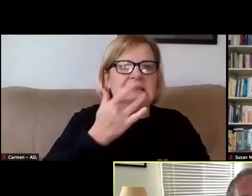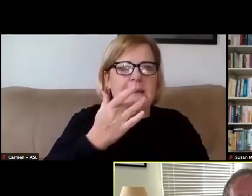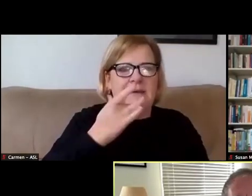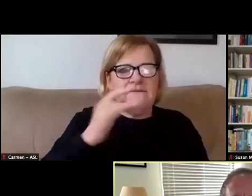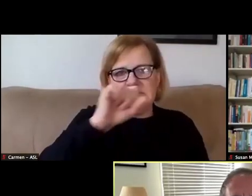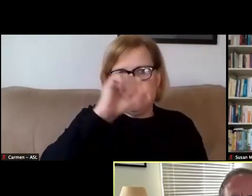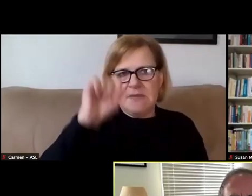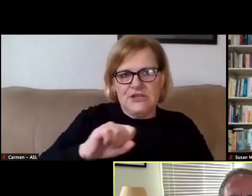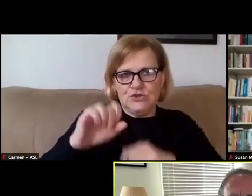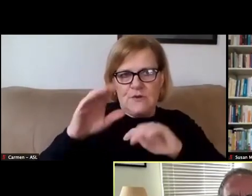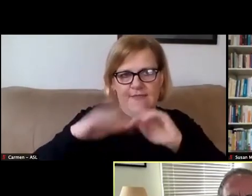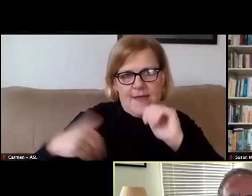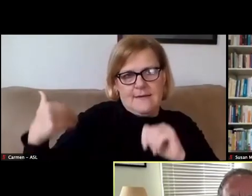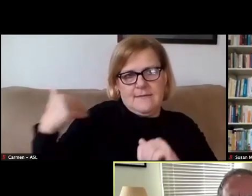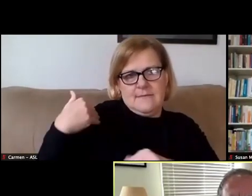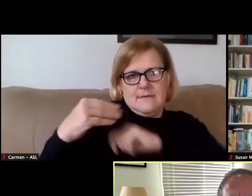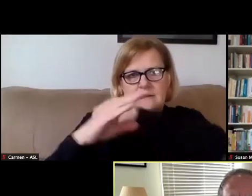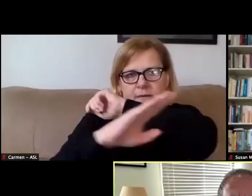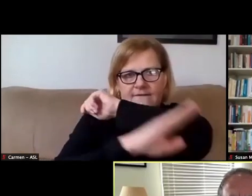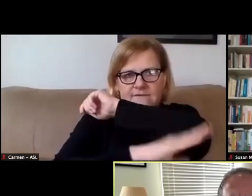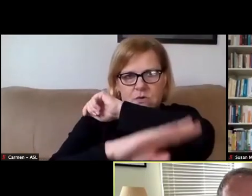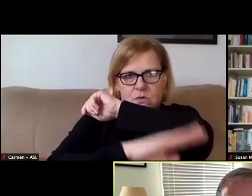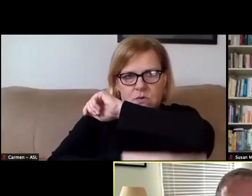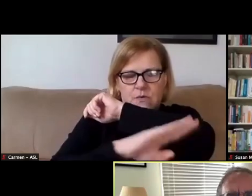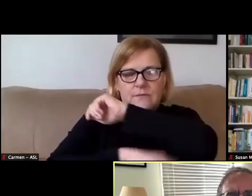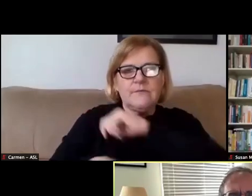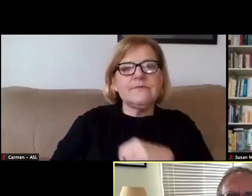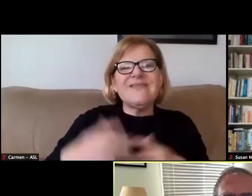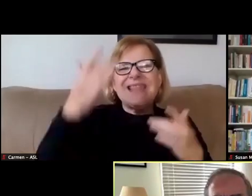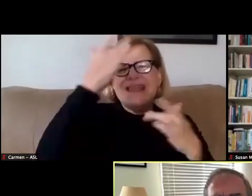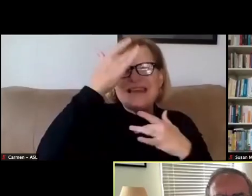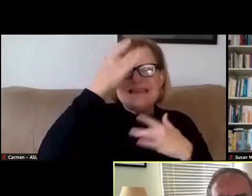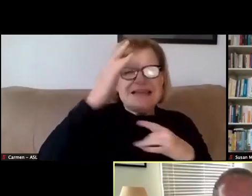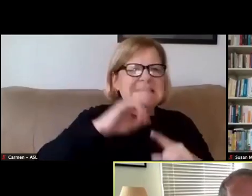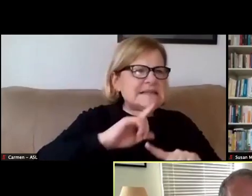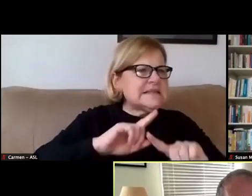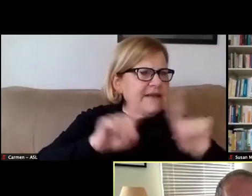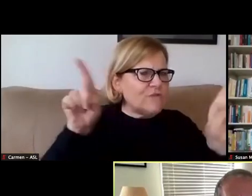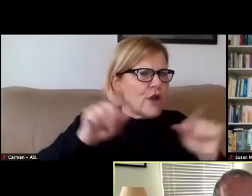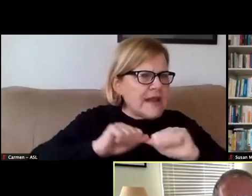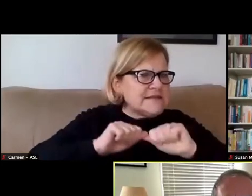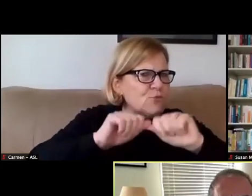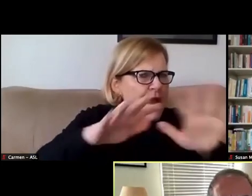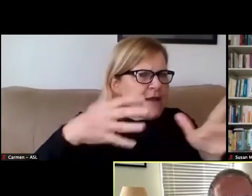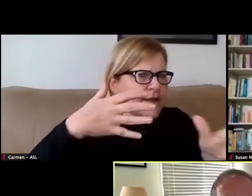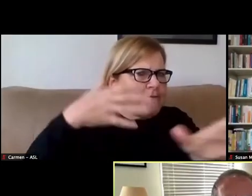than the fall semester. The disease is different, and it's spreading more rapidly.